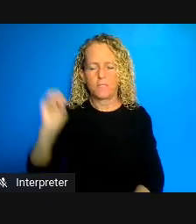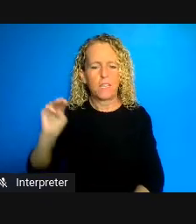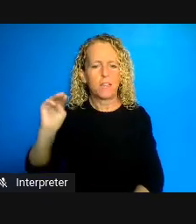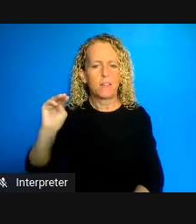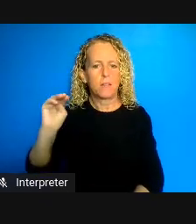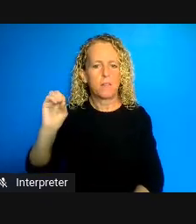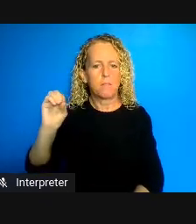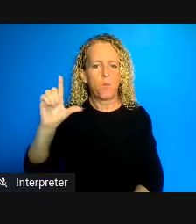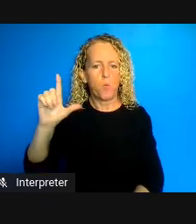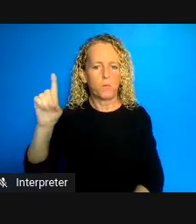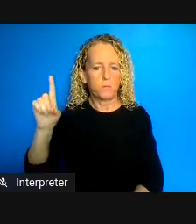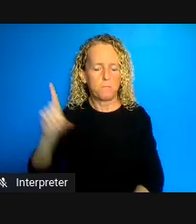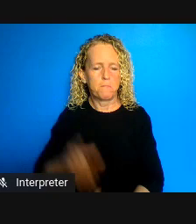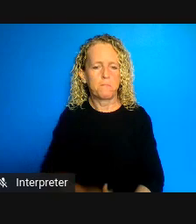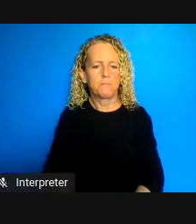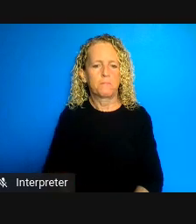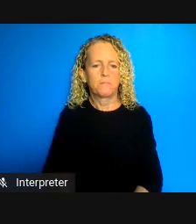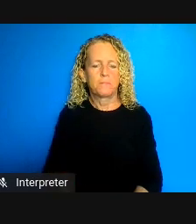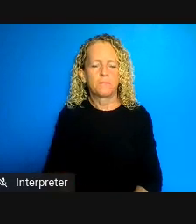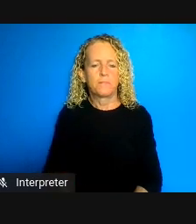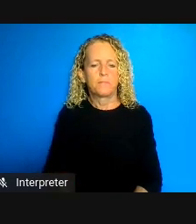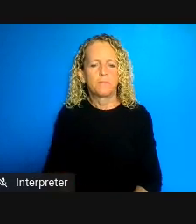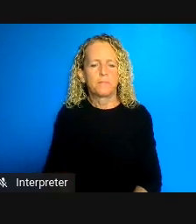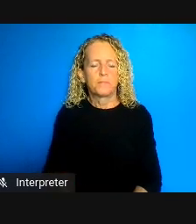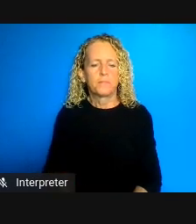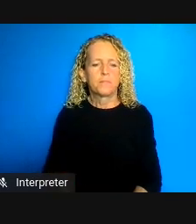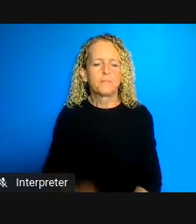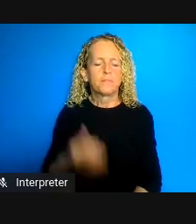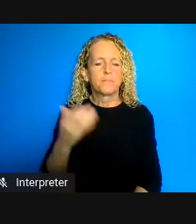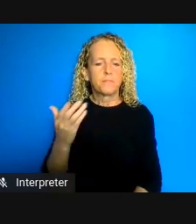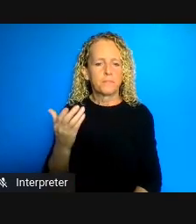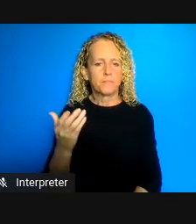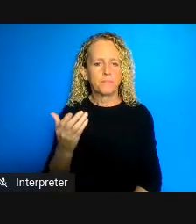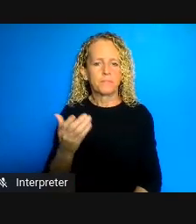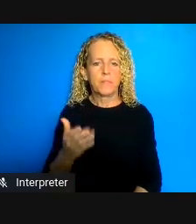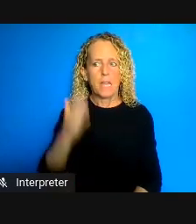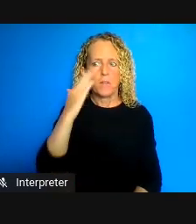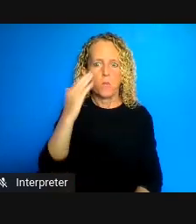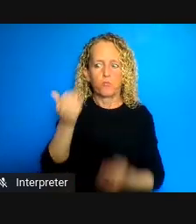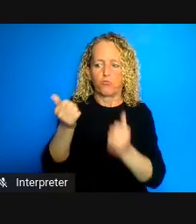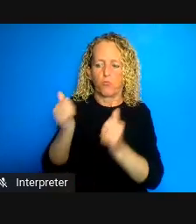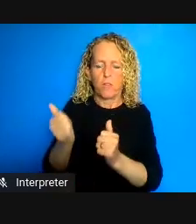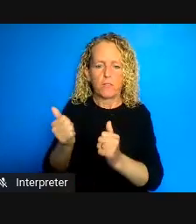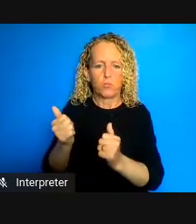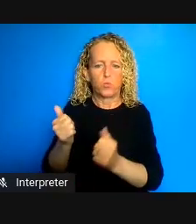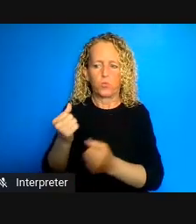supporting addressing the housing deficit but if it's far below need and I